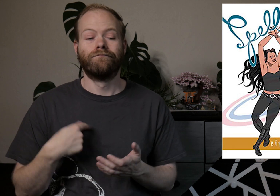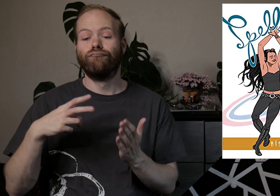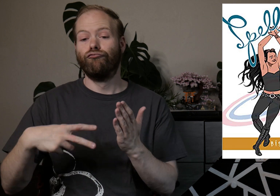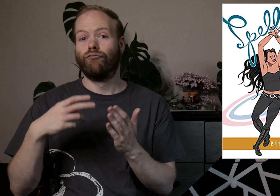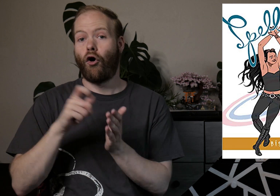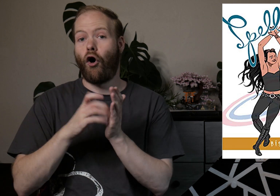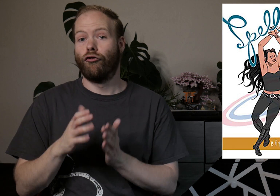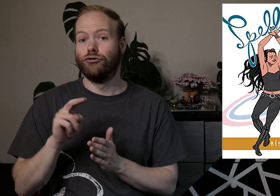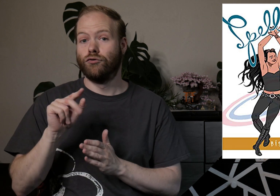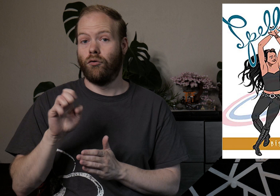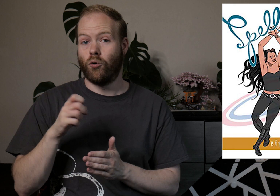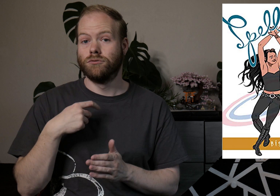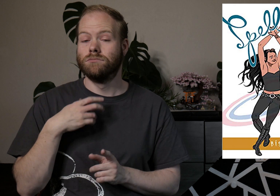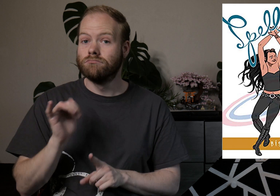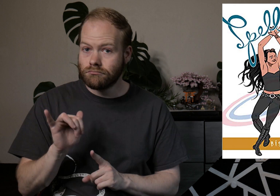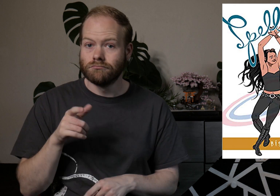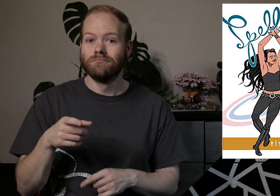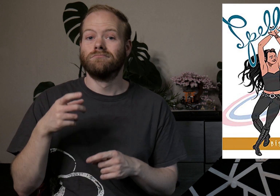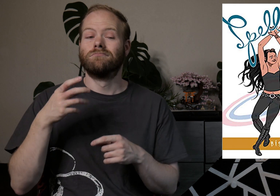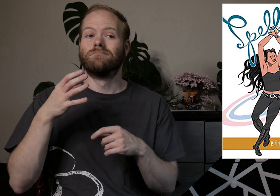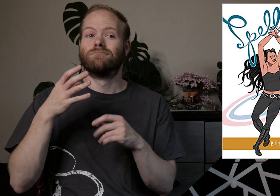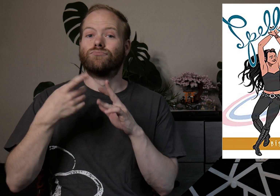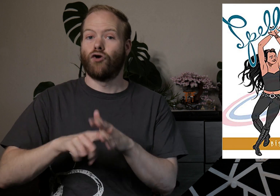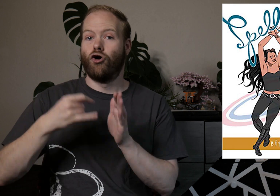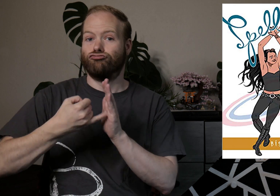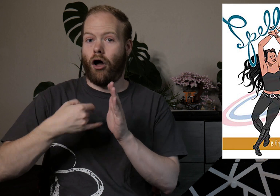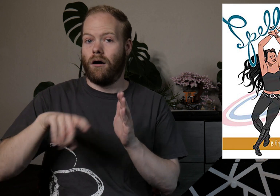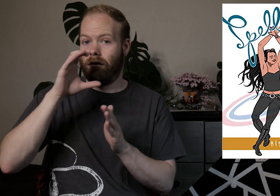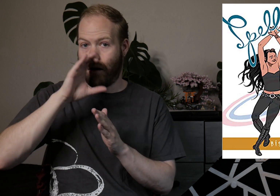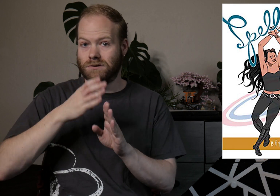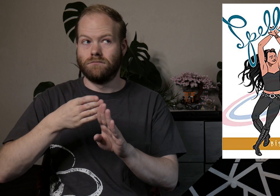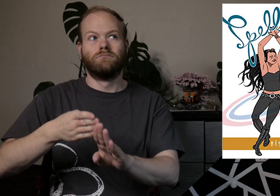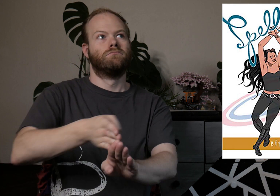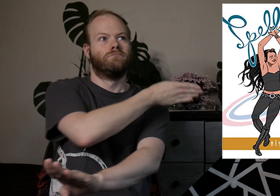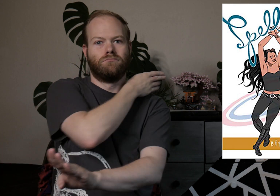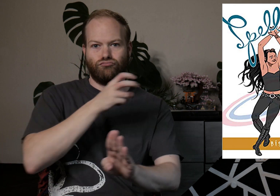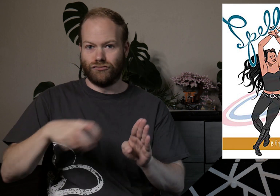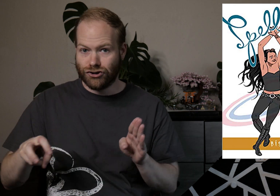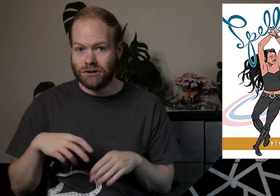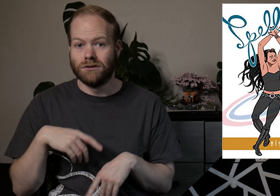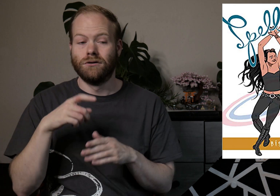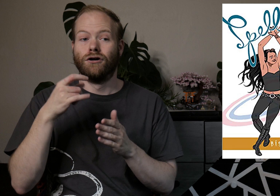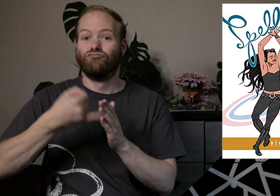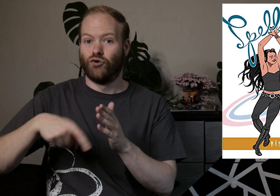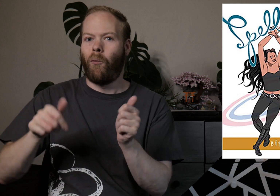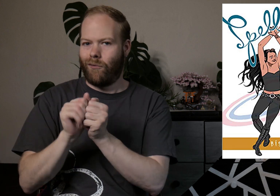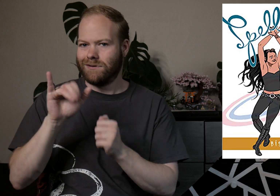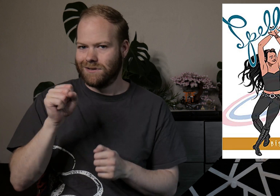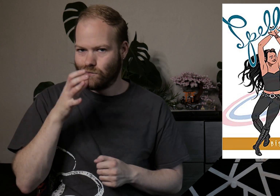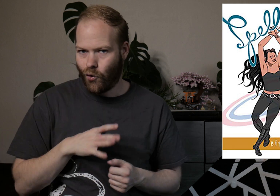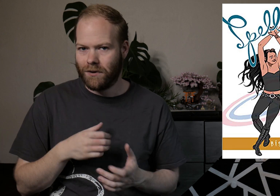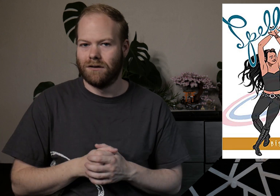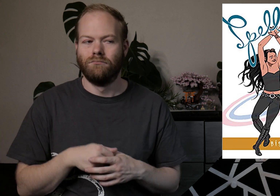Reading the author’s note, she started drawing these comics well before she transitioned, and drew them with a cis woman.